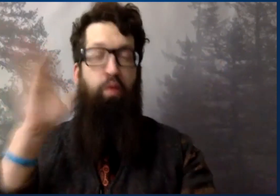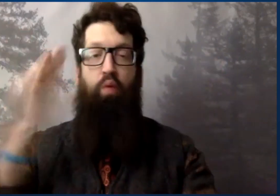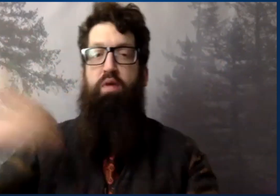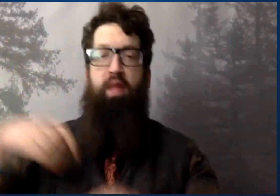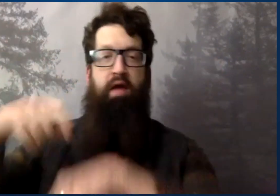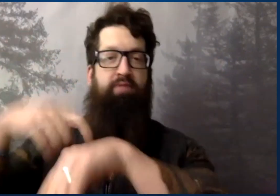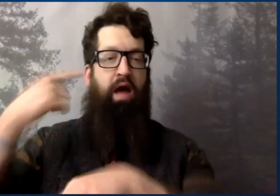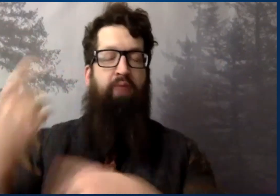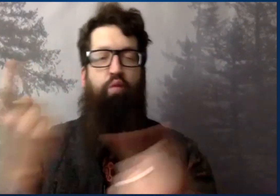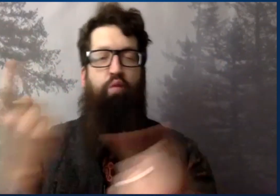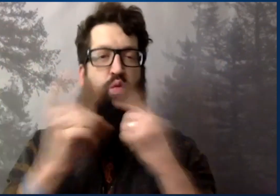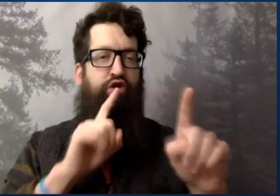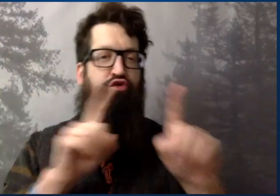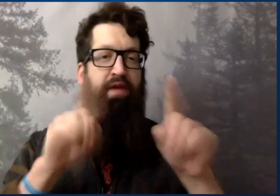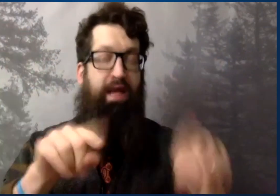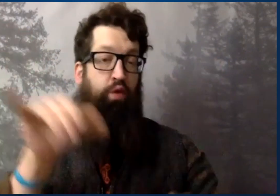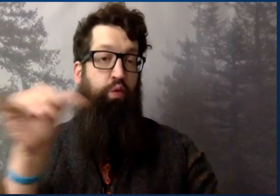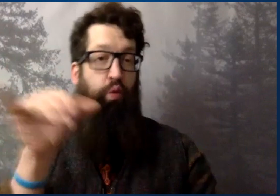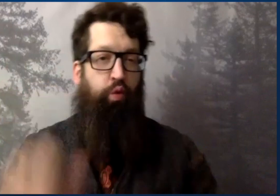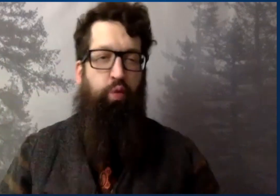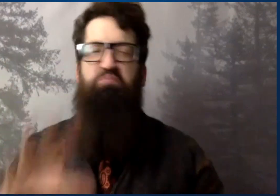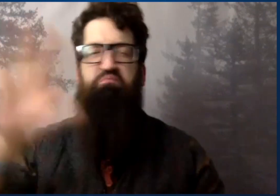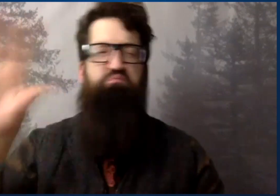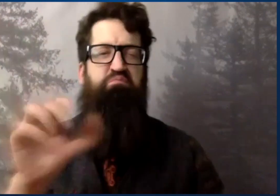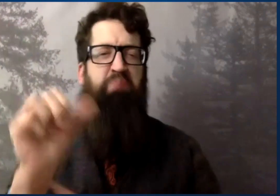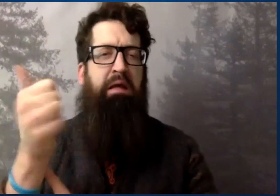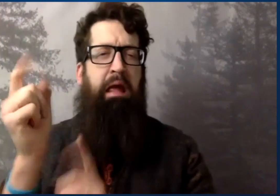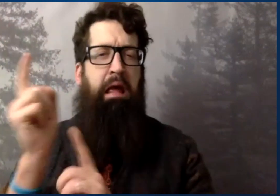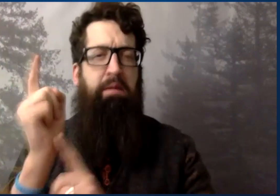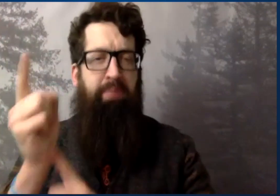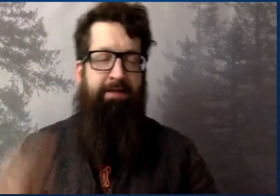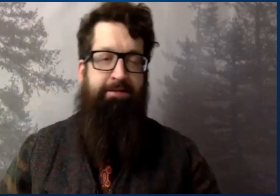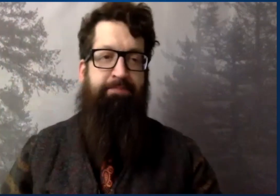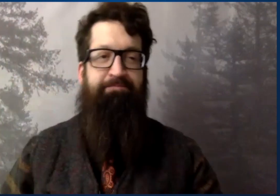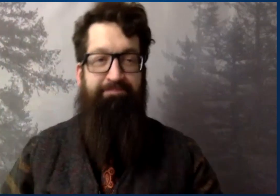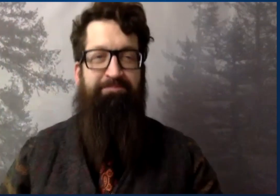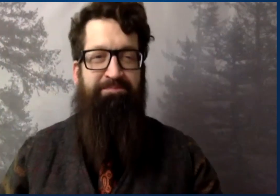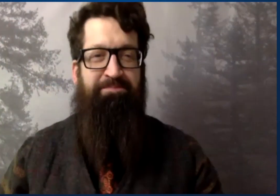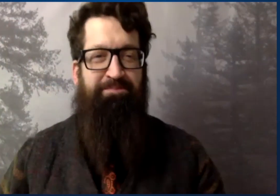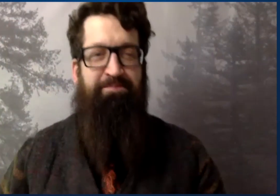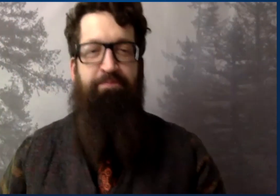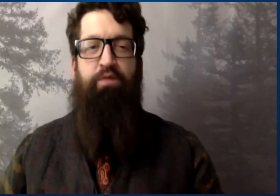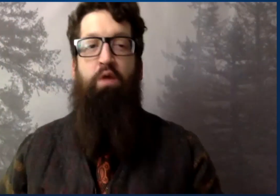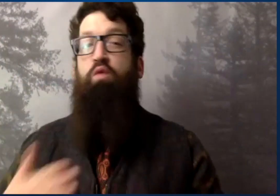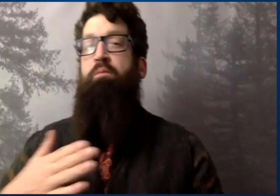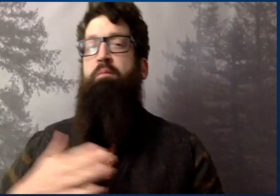and after my presentation is completed, I'll be able to answer some questions. There'll be a Q amp A about ten minutes